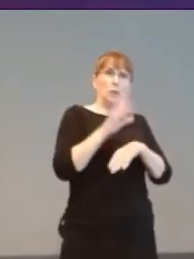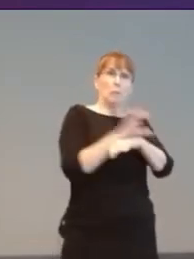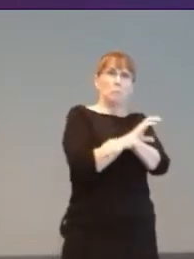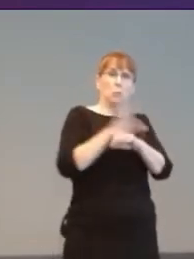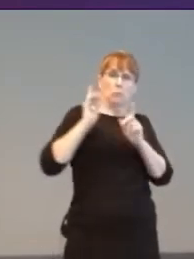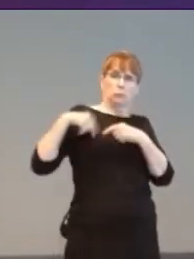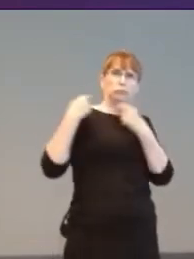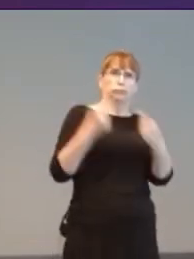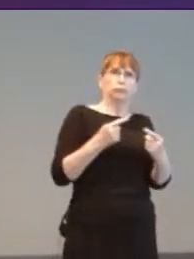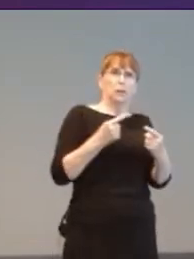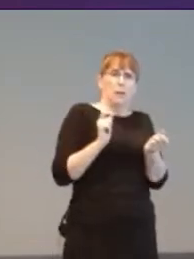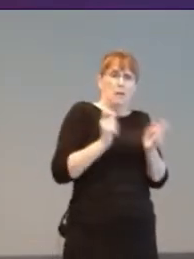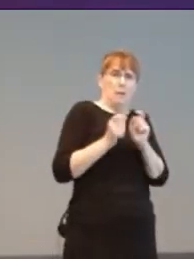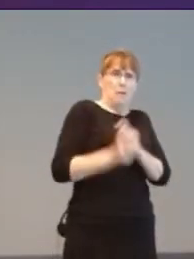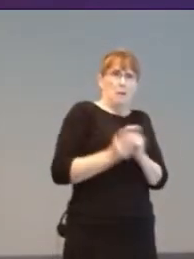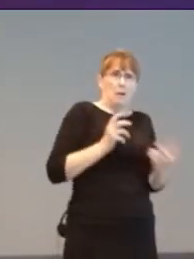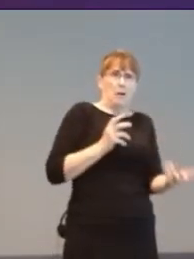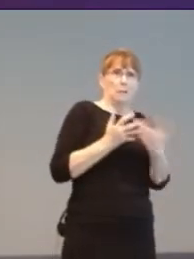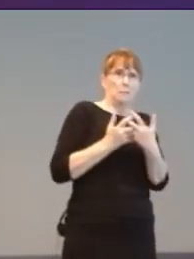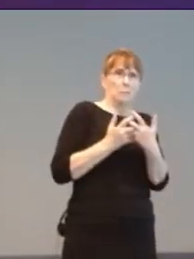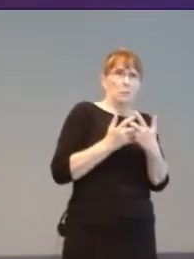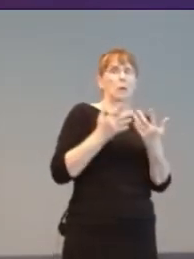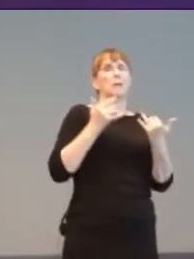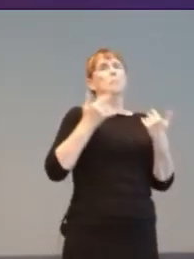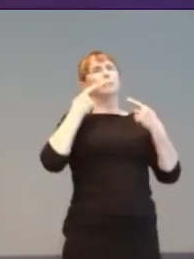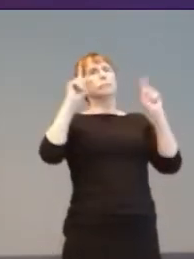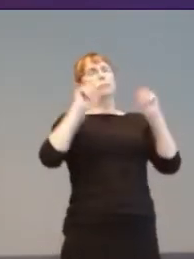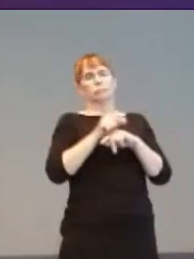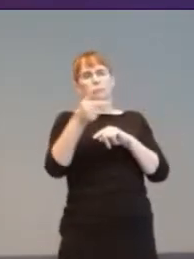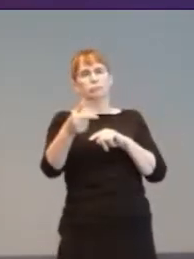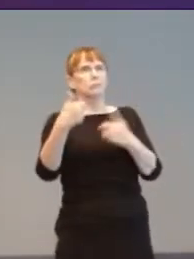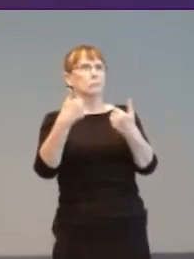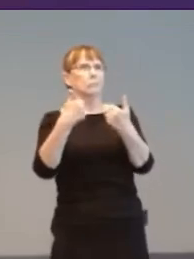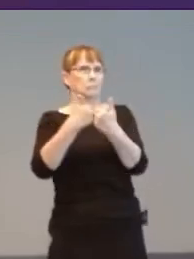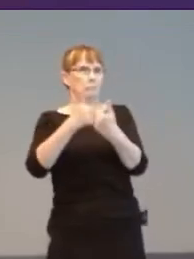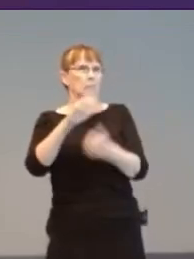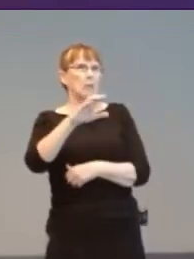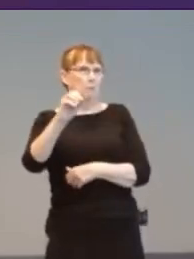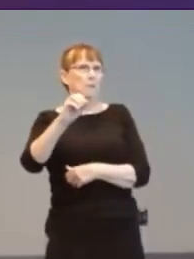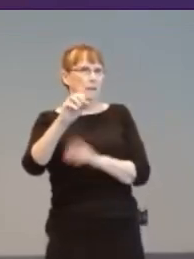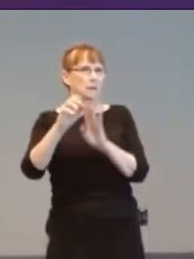AAA games made deliberately blind accessible started to surface around 2020.